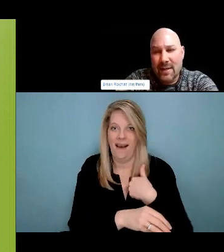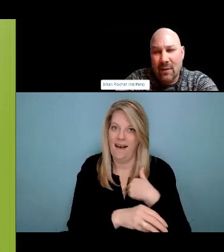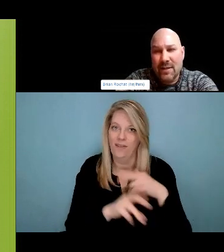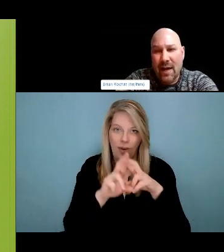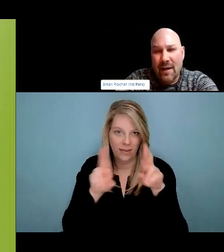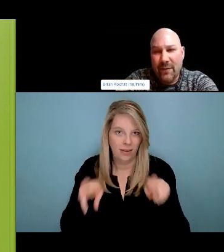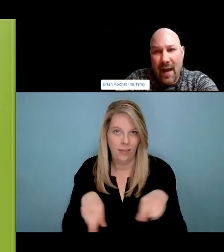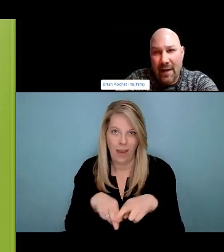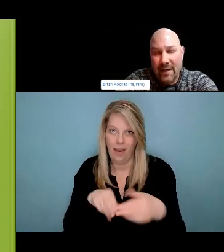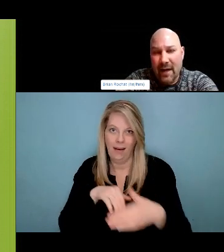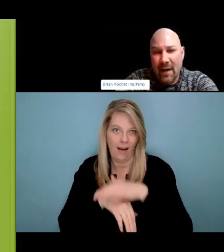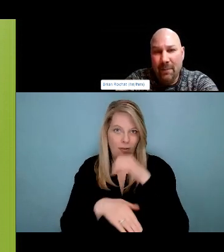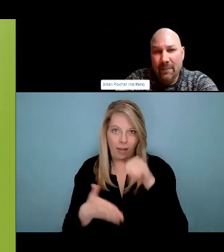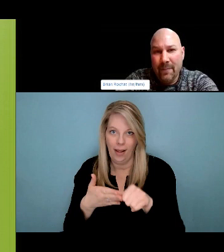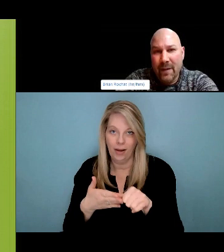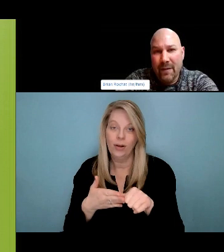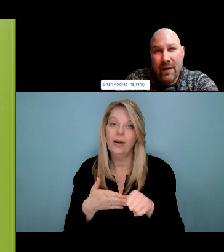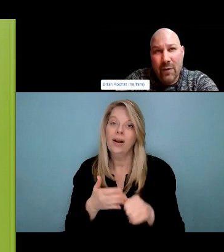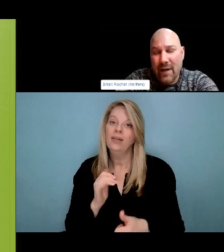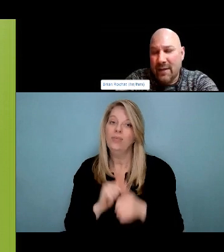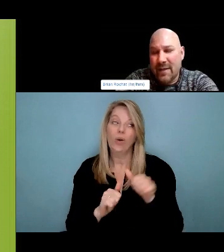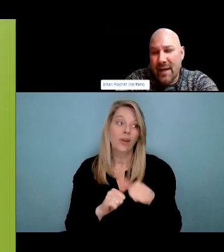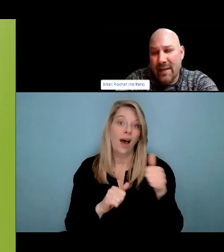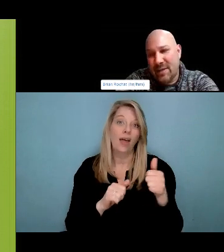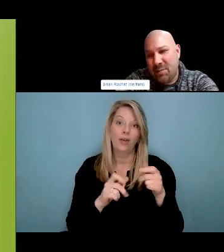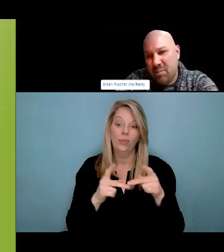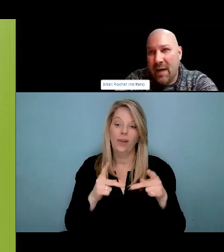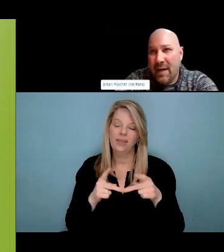that does not have safe consumption, a safe consumption site.